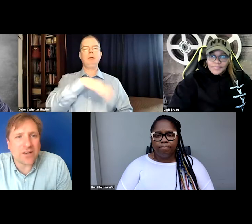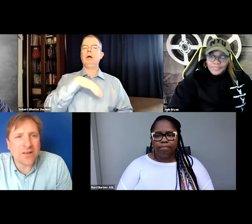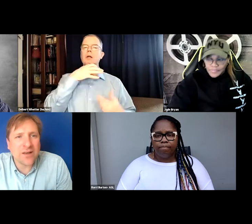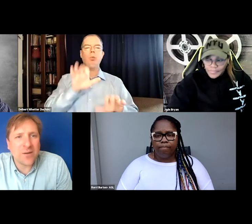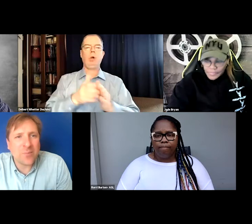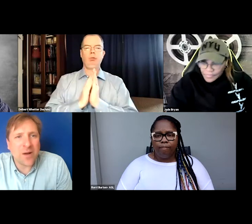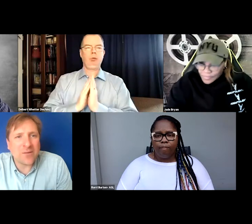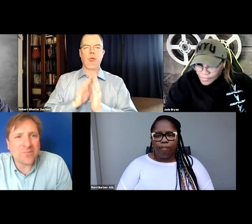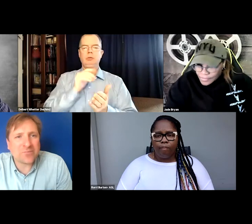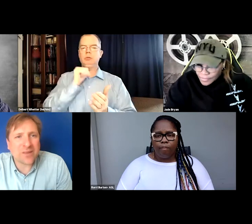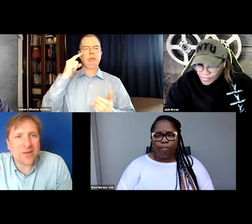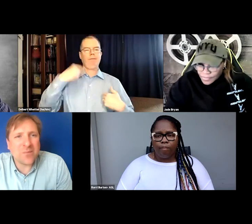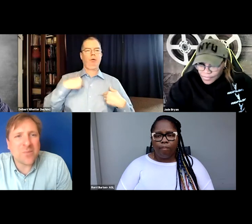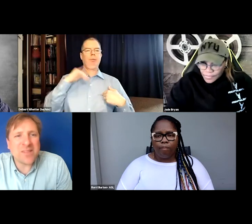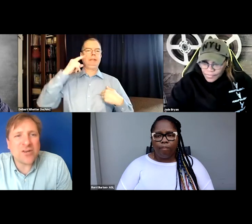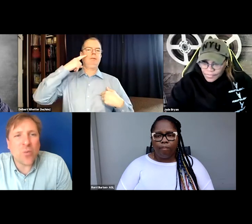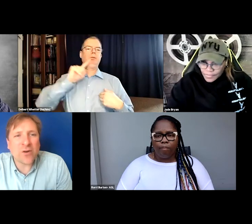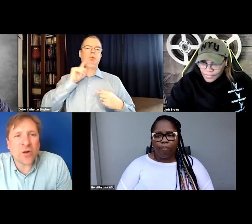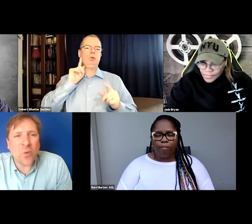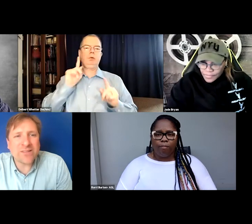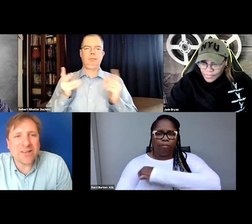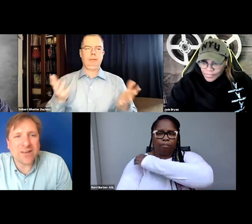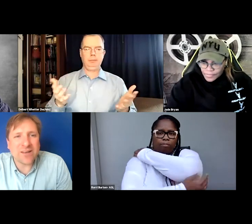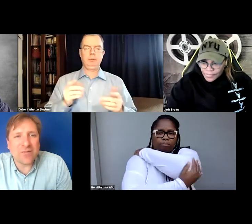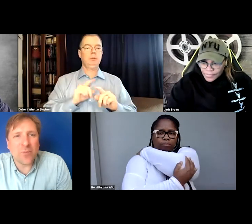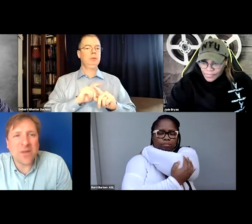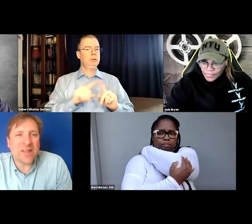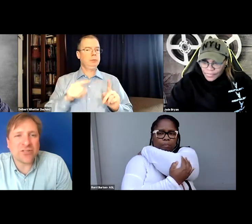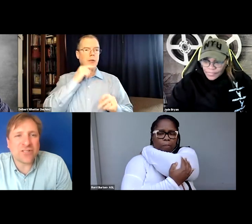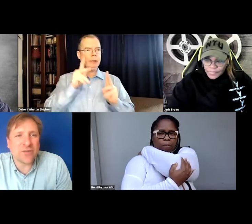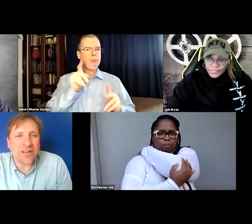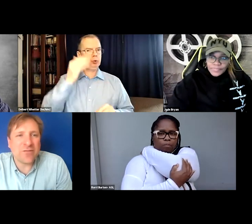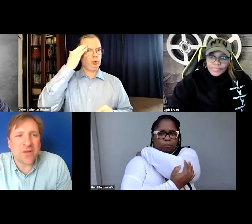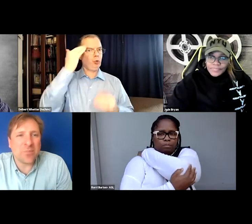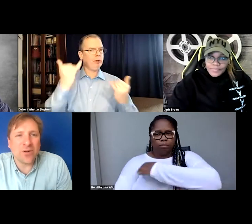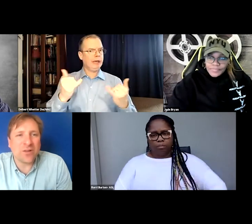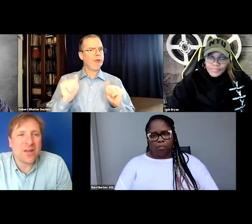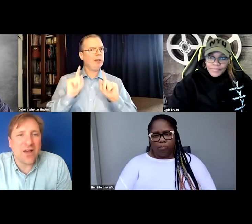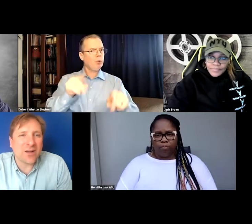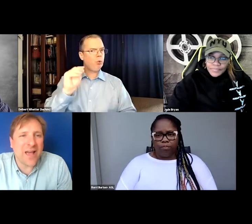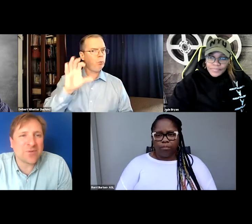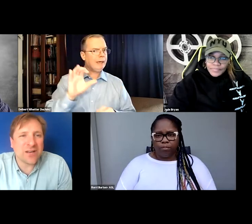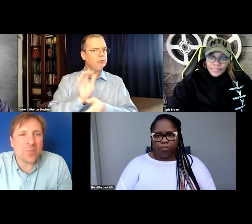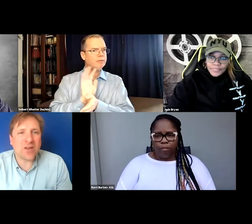captioning, but maybe they don't want to request it. And for me, it's just for deaf people captioning.